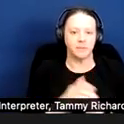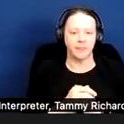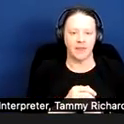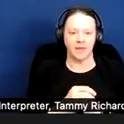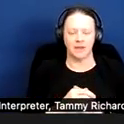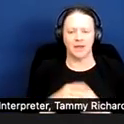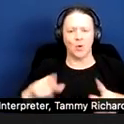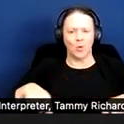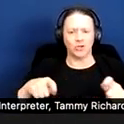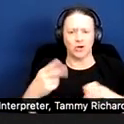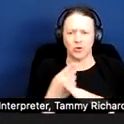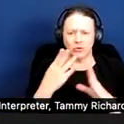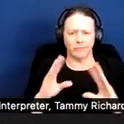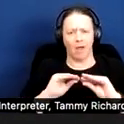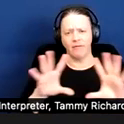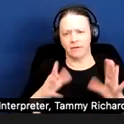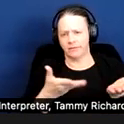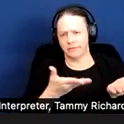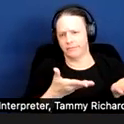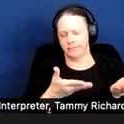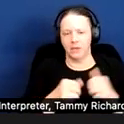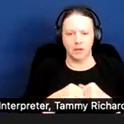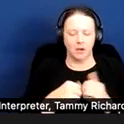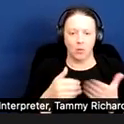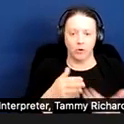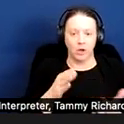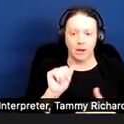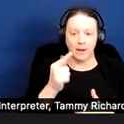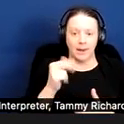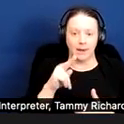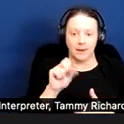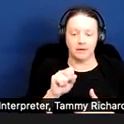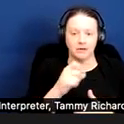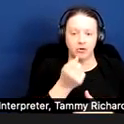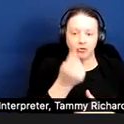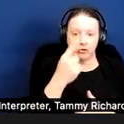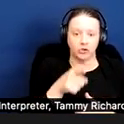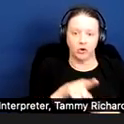And this is true whether or not Agnes also understood that she had a hoarding disorder.